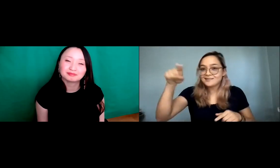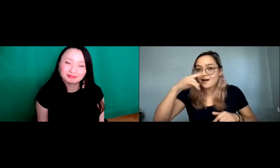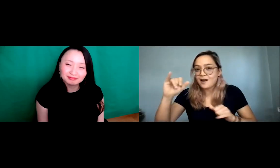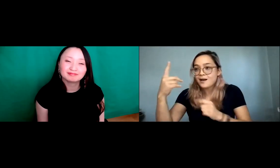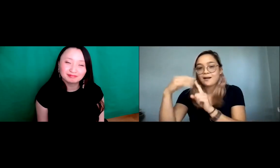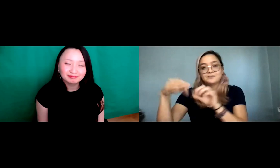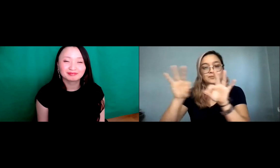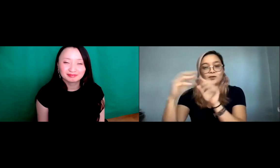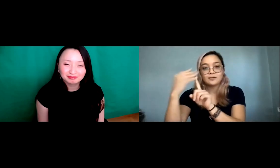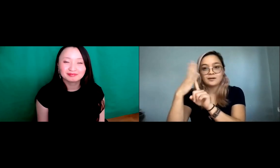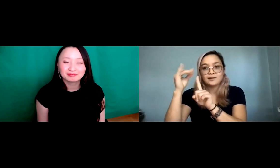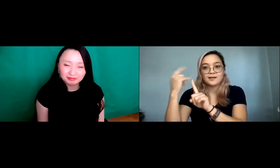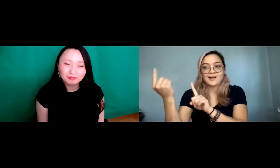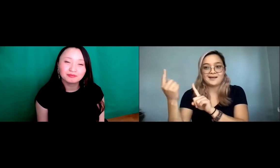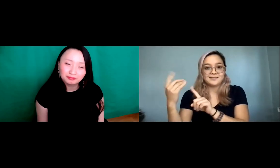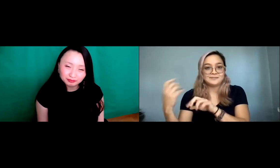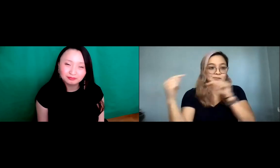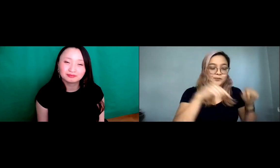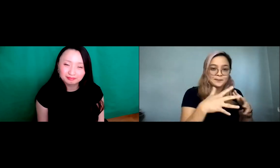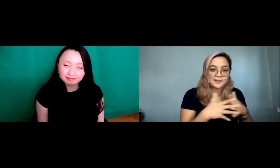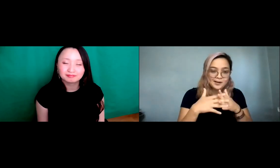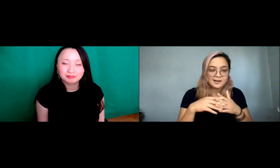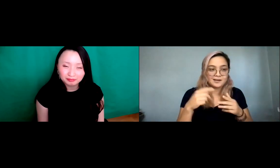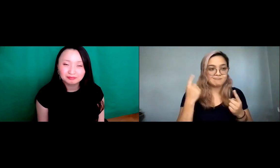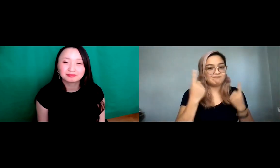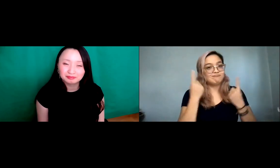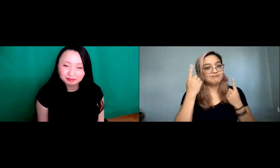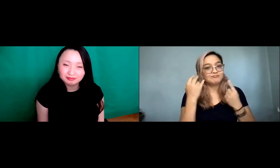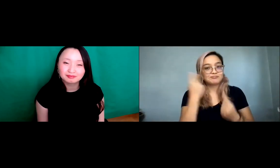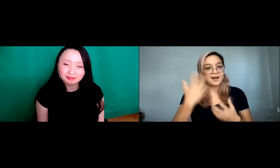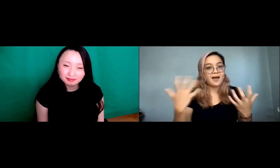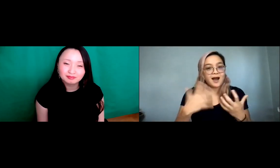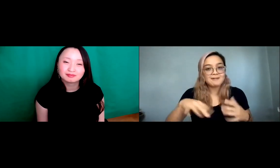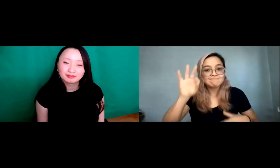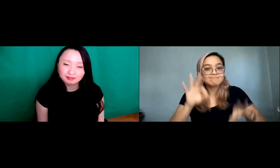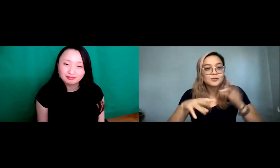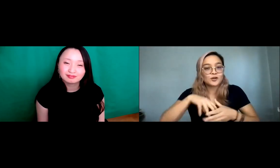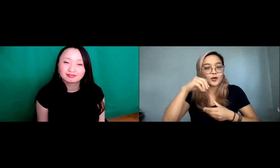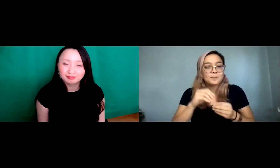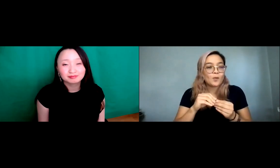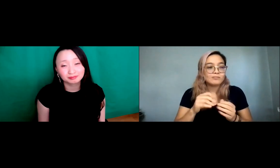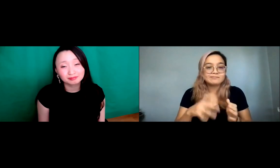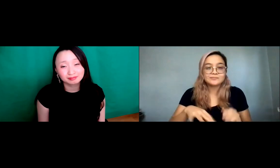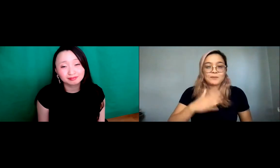I found this piece of me that I never found before.